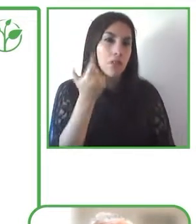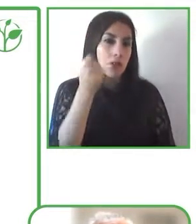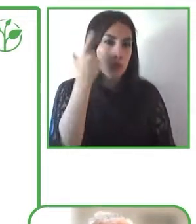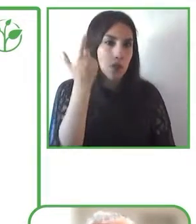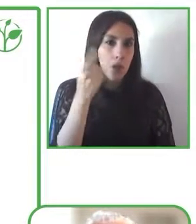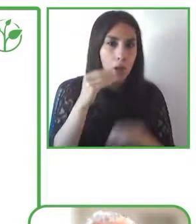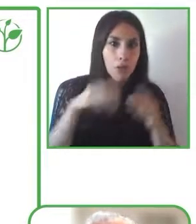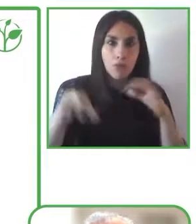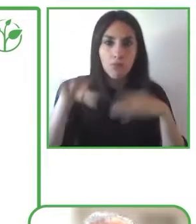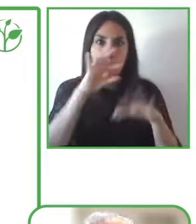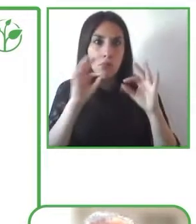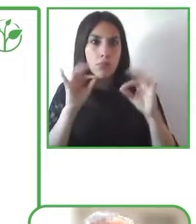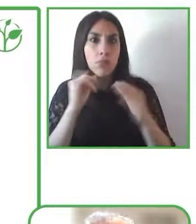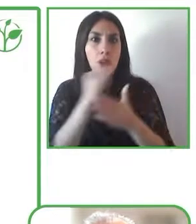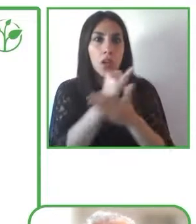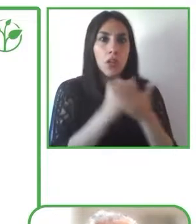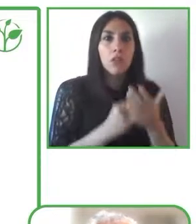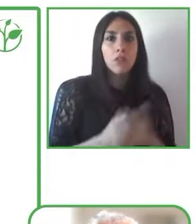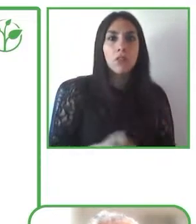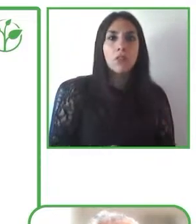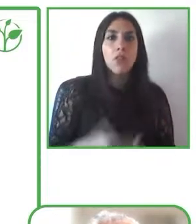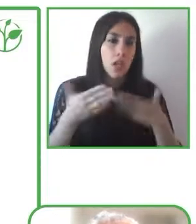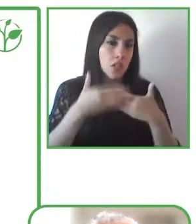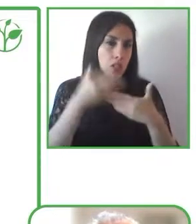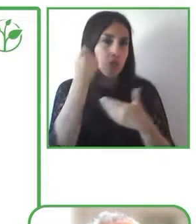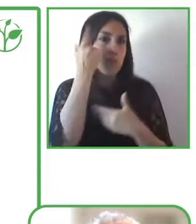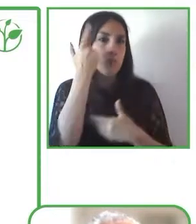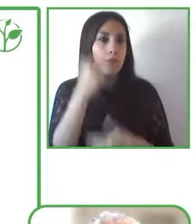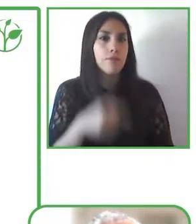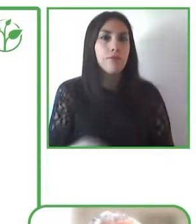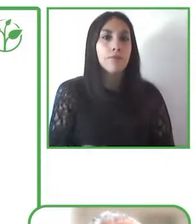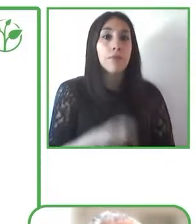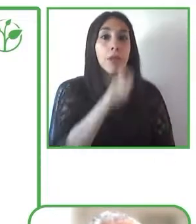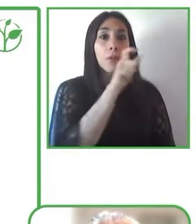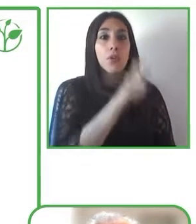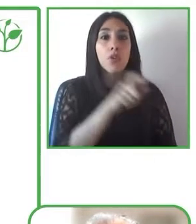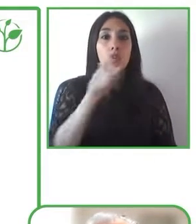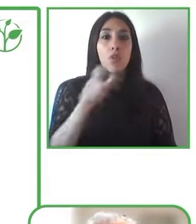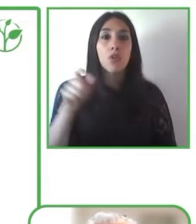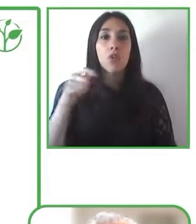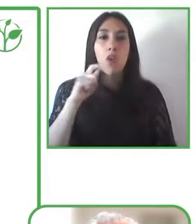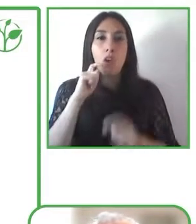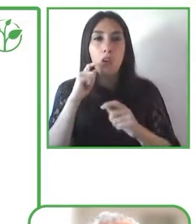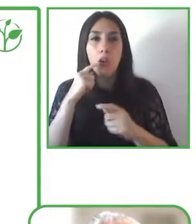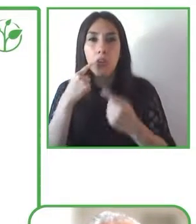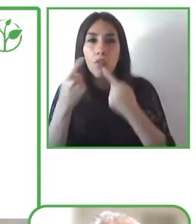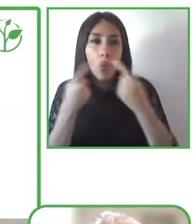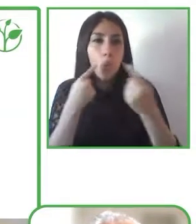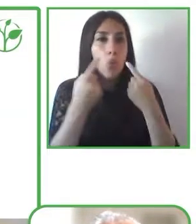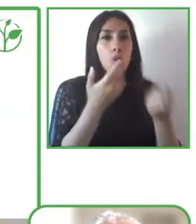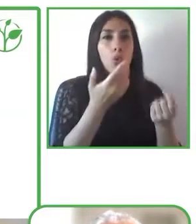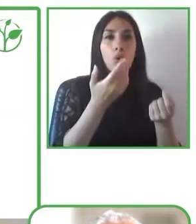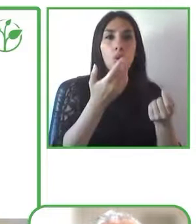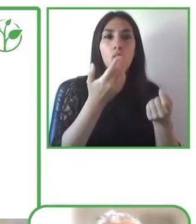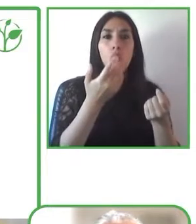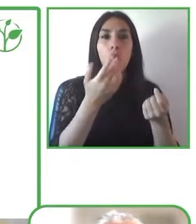problems or elderly people or migrants who do not understand our language perfectly and they can